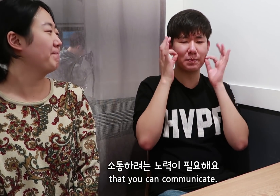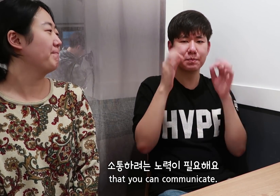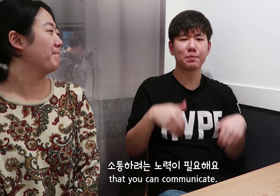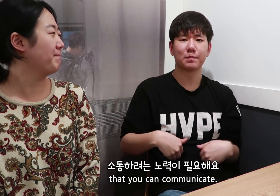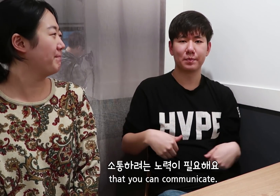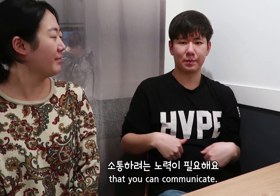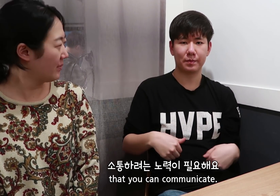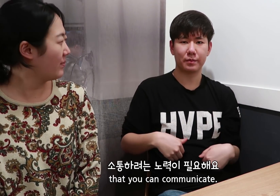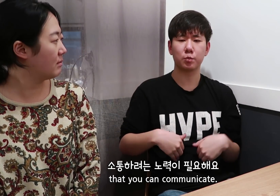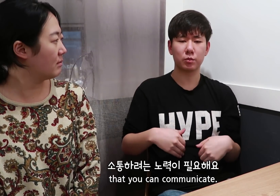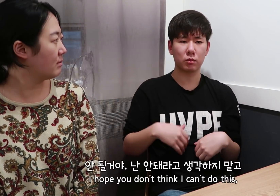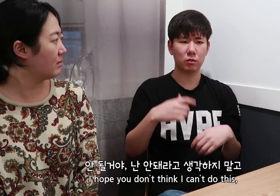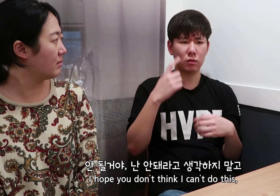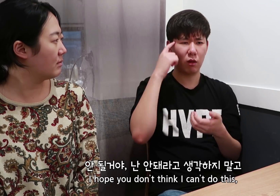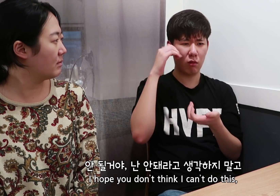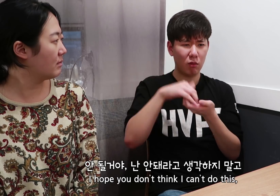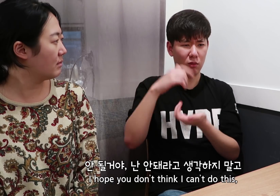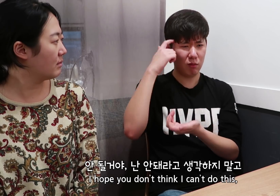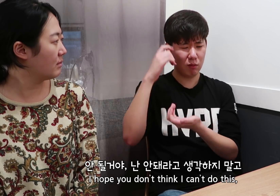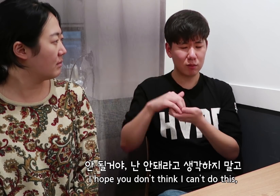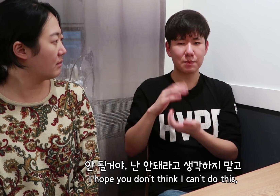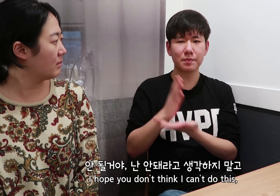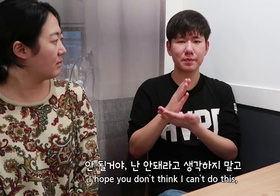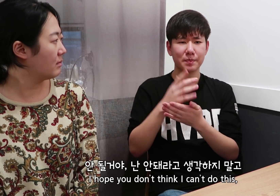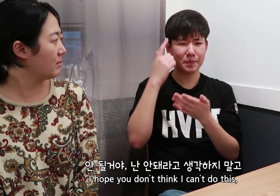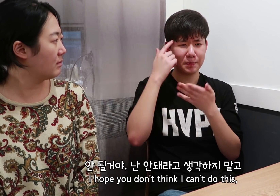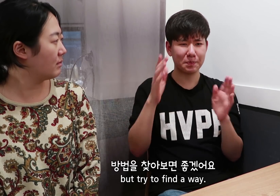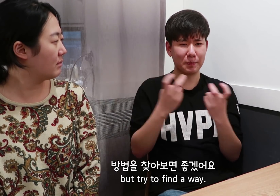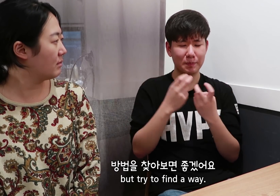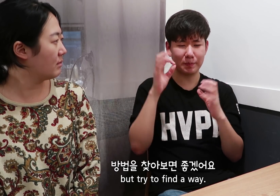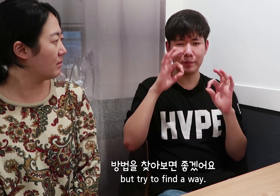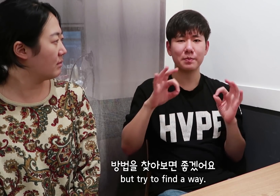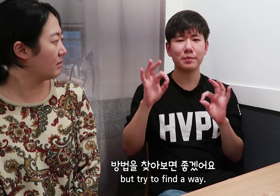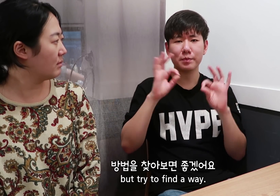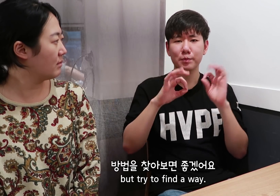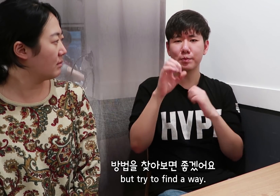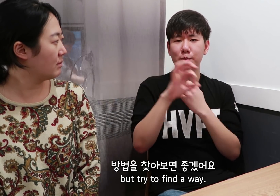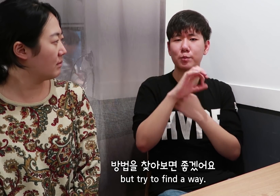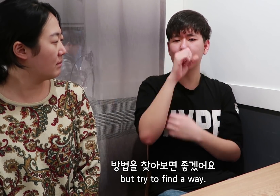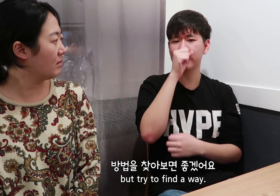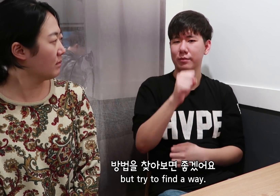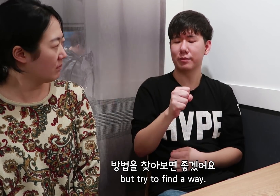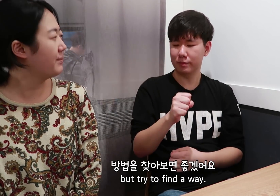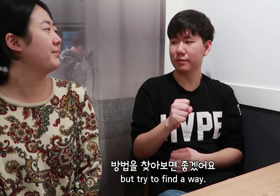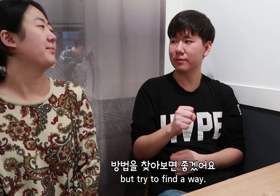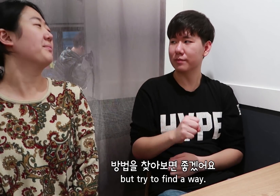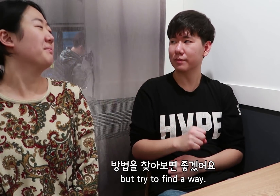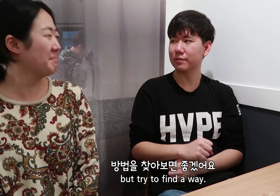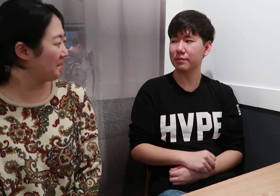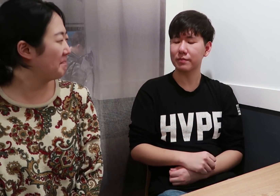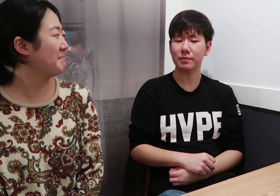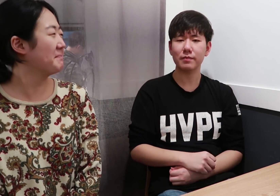that you can communicate. I hope you don’t think I can’t do this, but try to find a way.